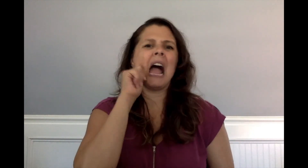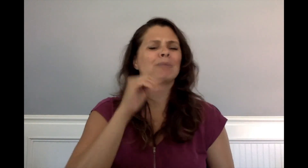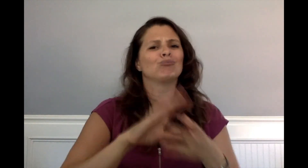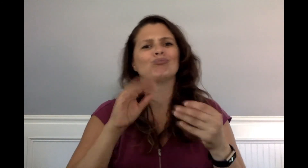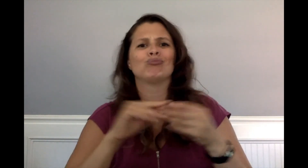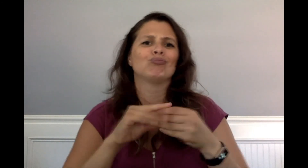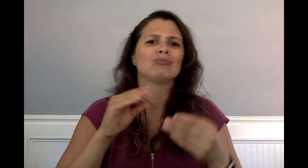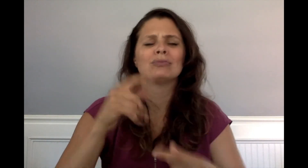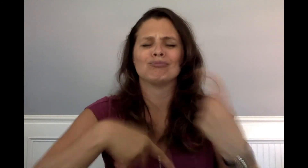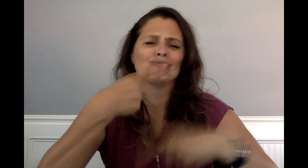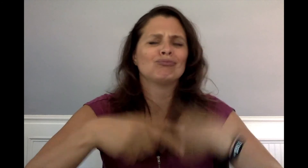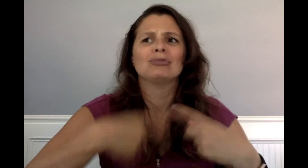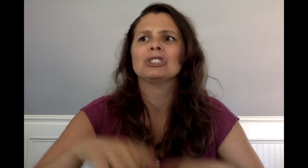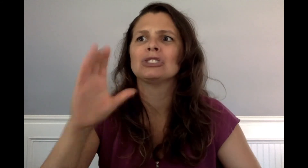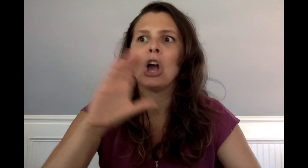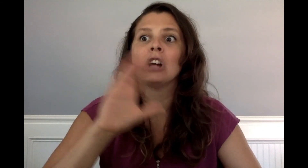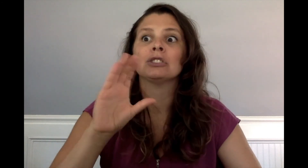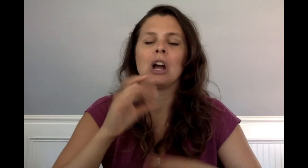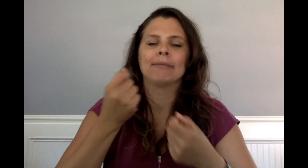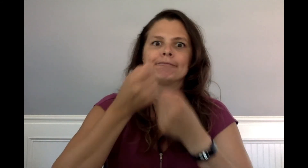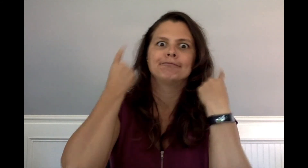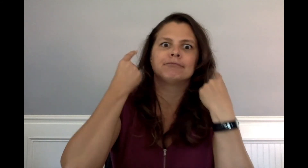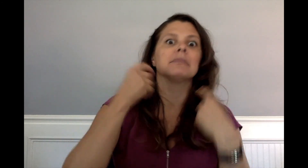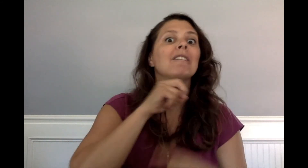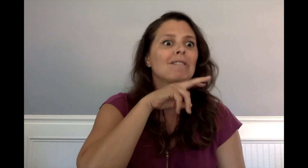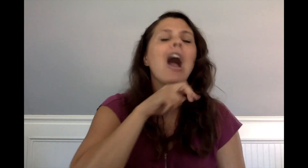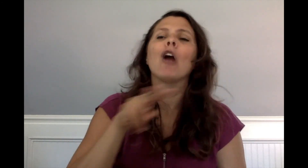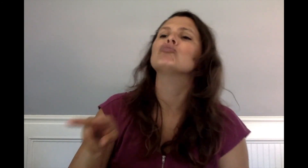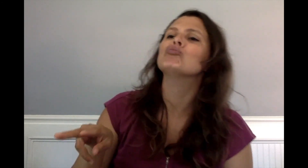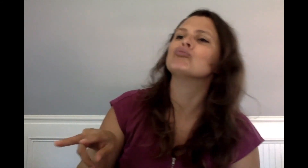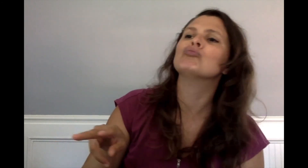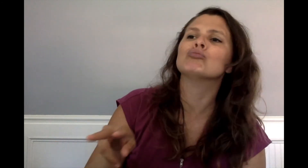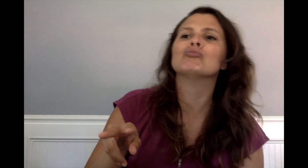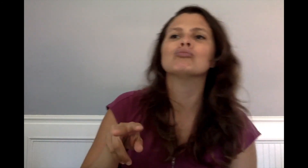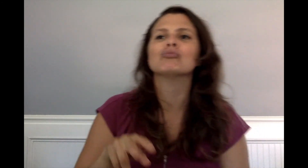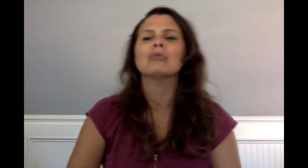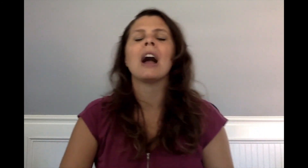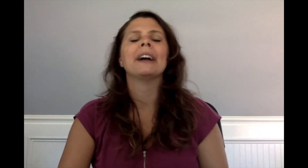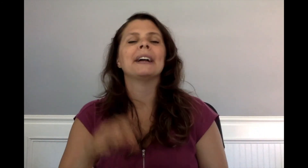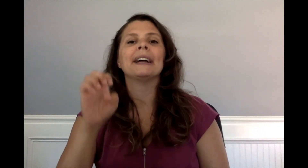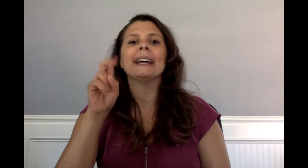Aggie signed something fast to Charlie and Frog. Frog nodded but Charlie didn't understand.